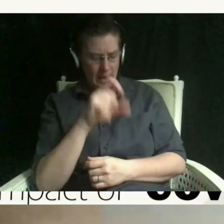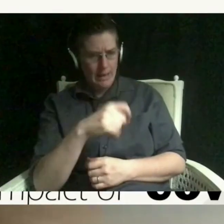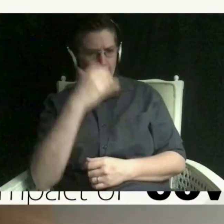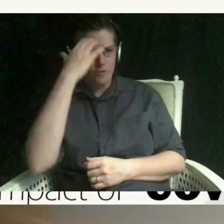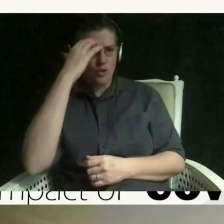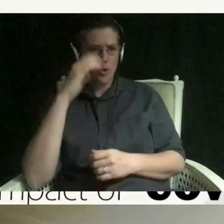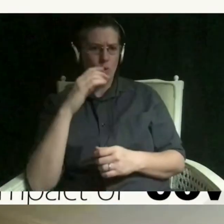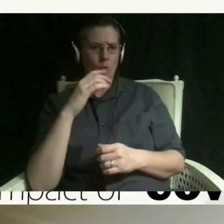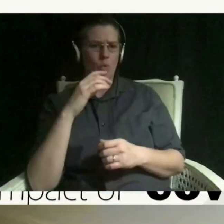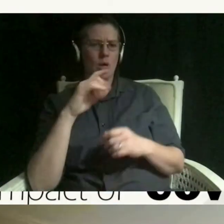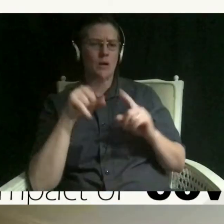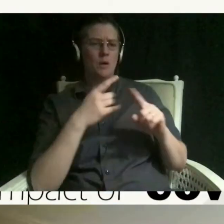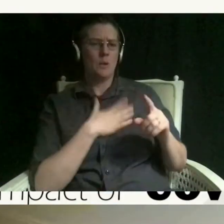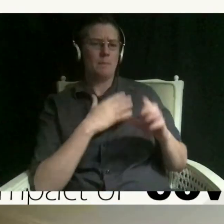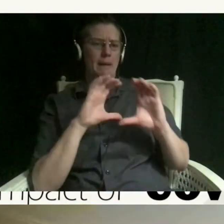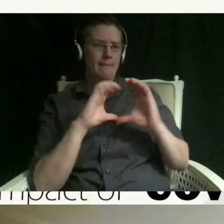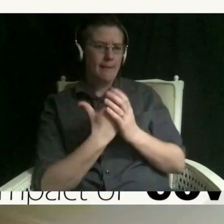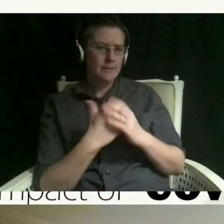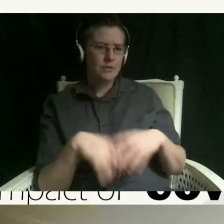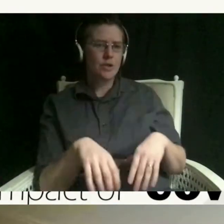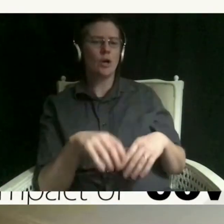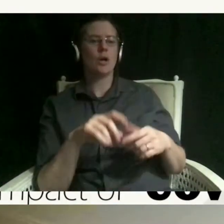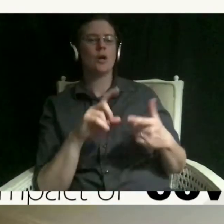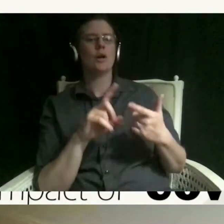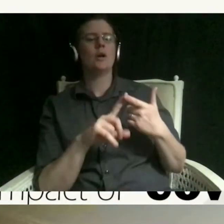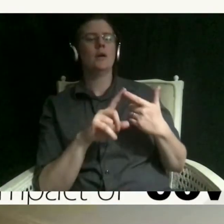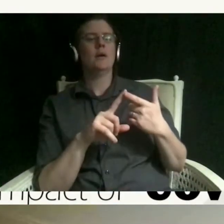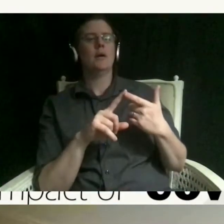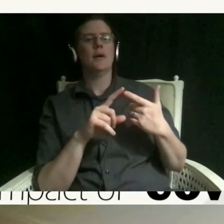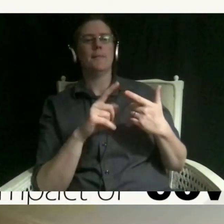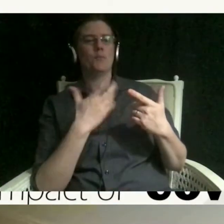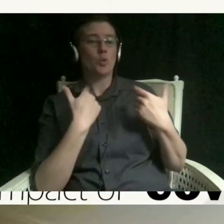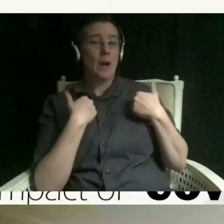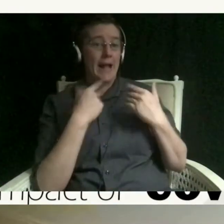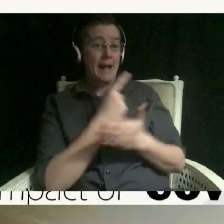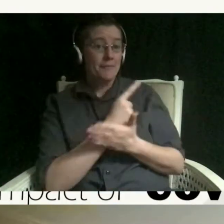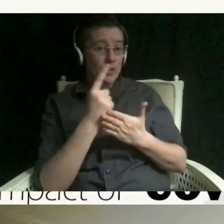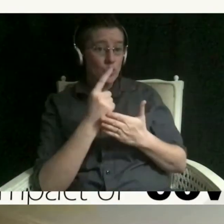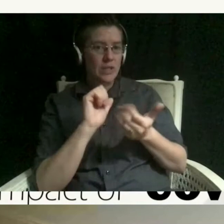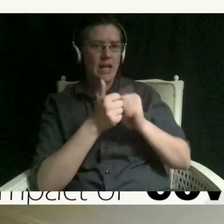what work is needed and how do i plan this week so that i can make sure everything is checked off